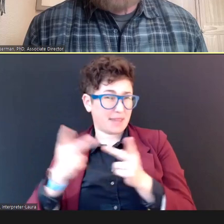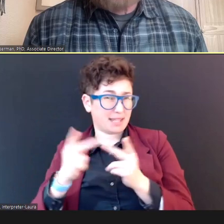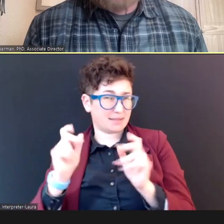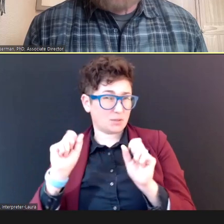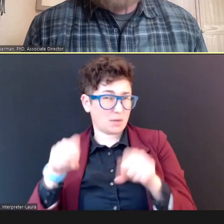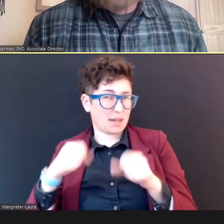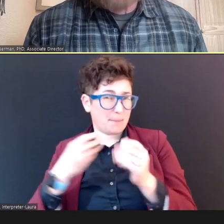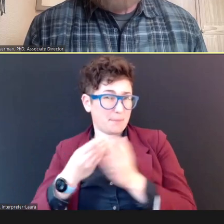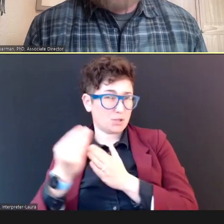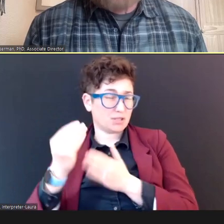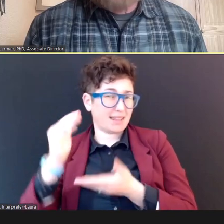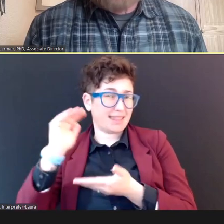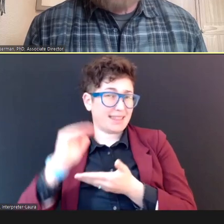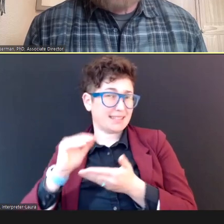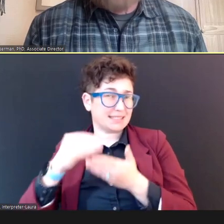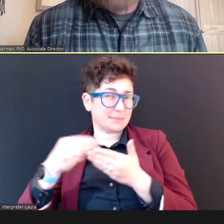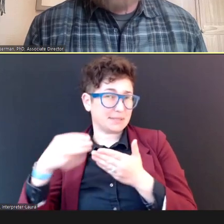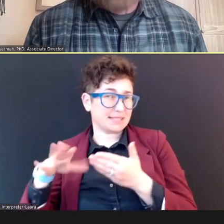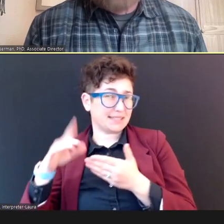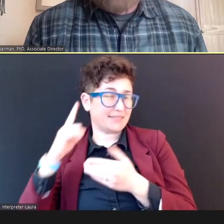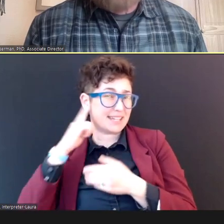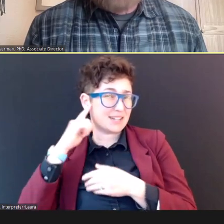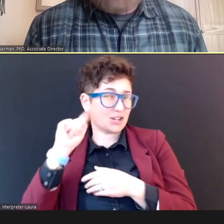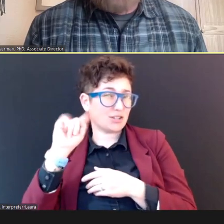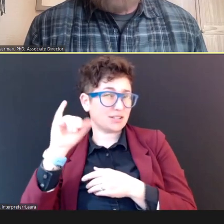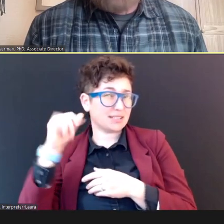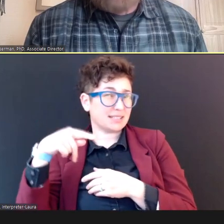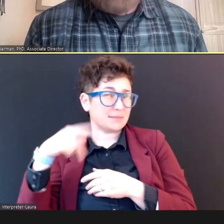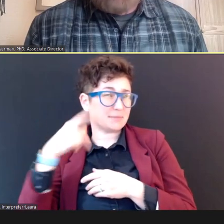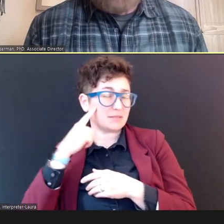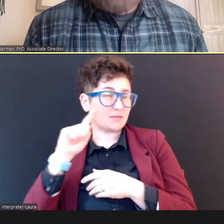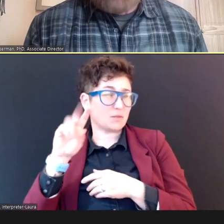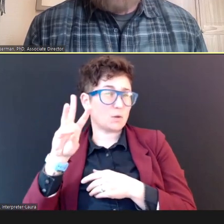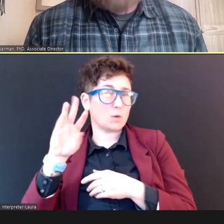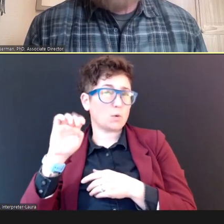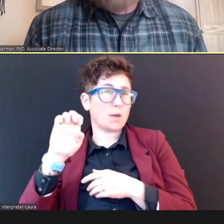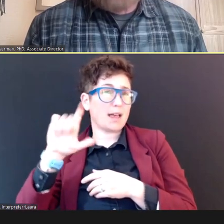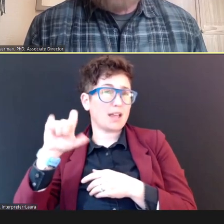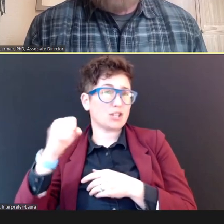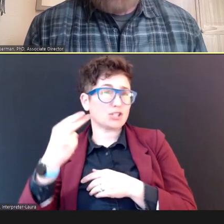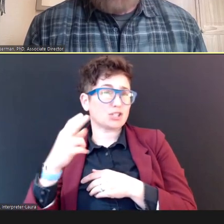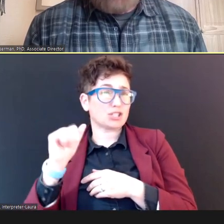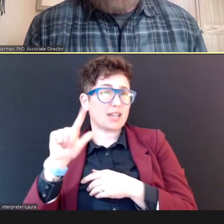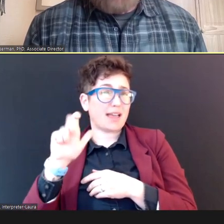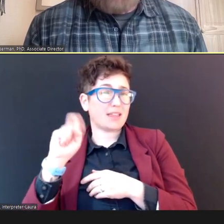tips, for the welsh Allen OAE screener, the cheapest is nearly a